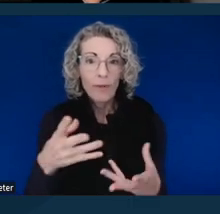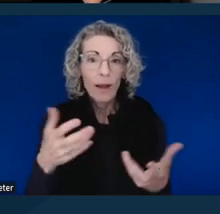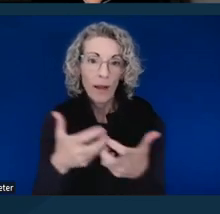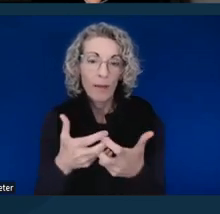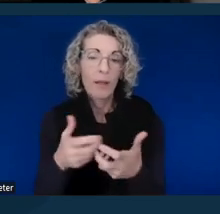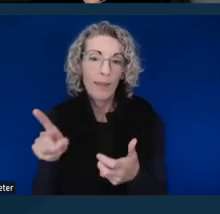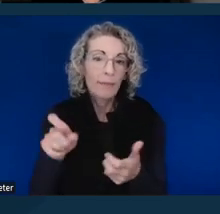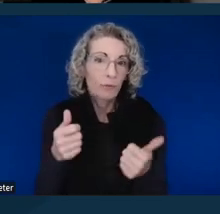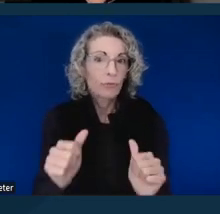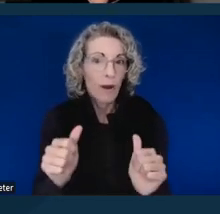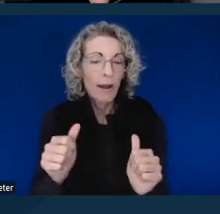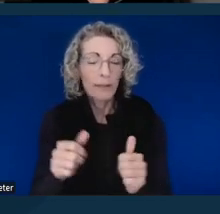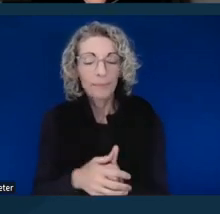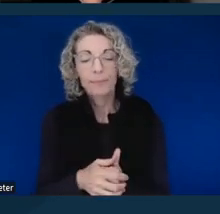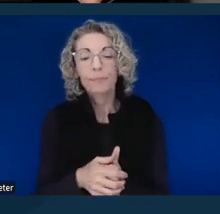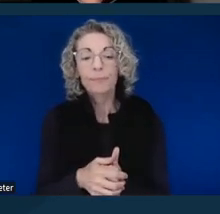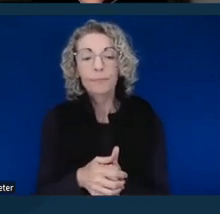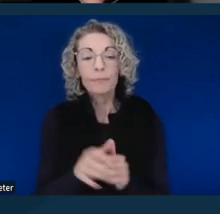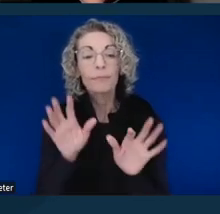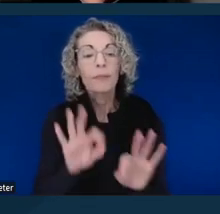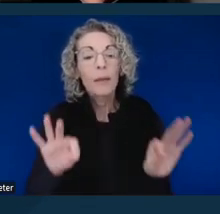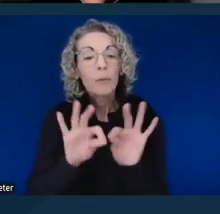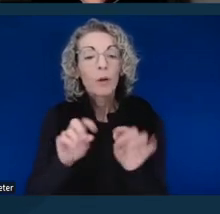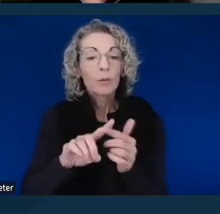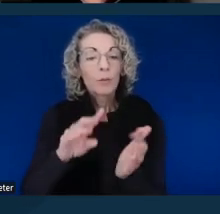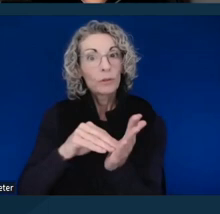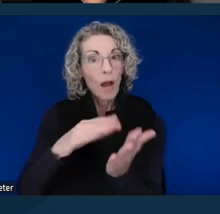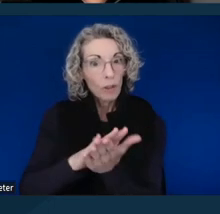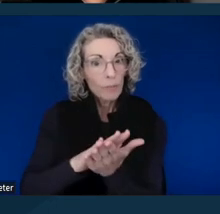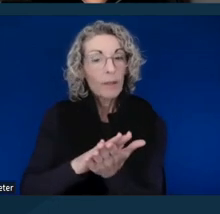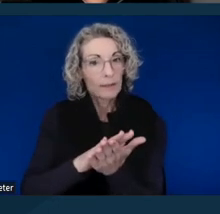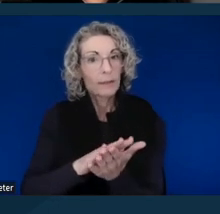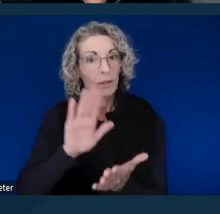It's also important to document and make a request or make a record of your request.